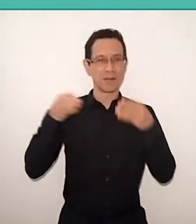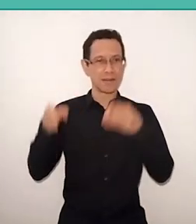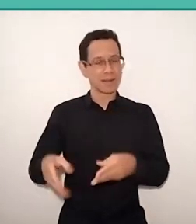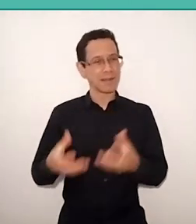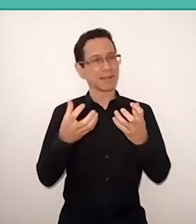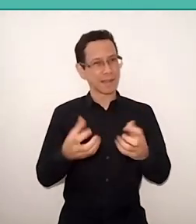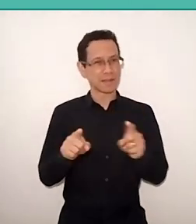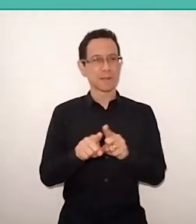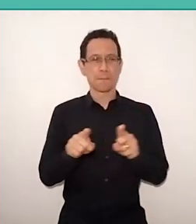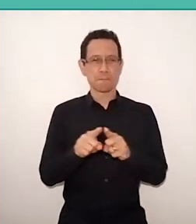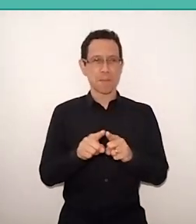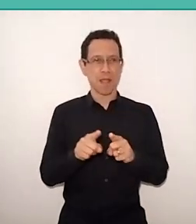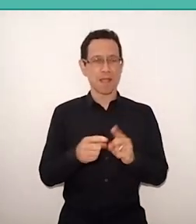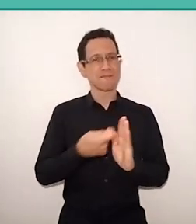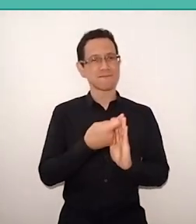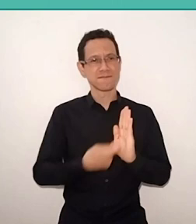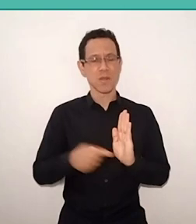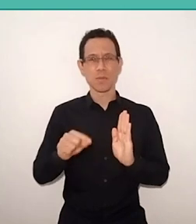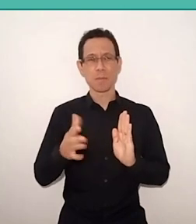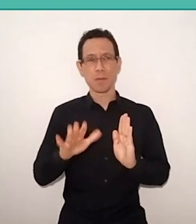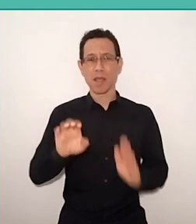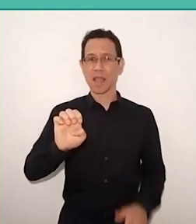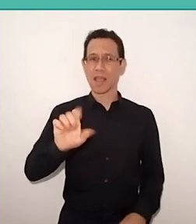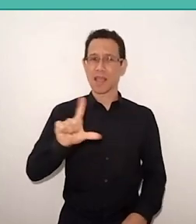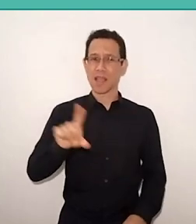He wrote, more or less, the next: “Elza, I'm in a world,